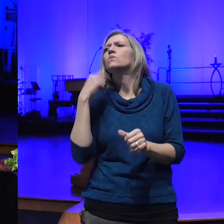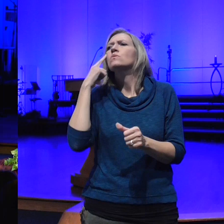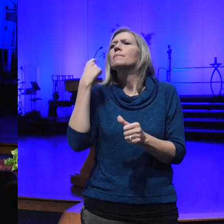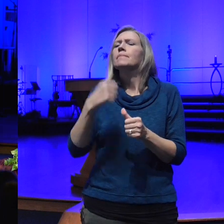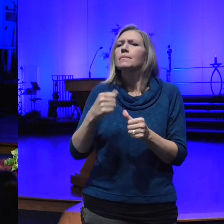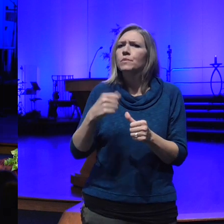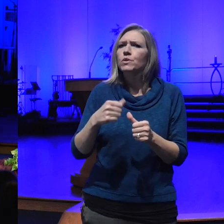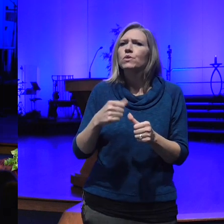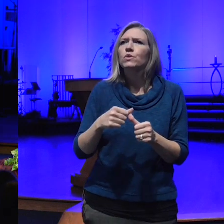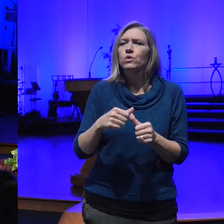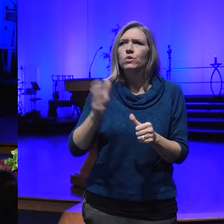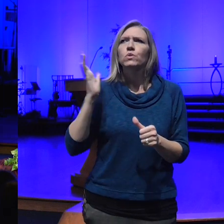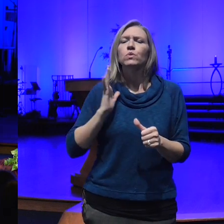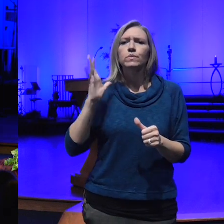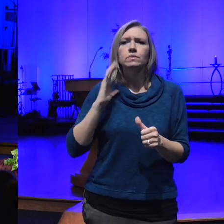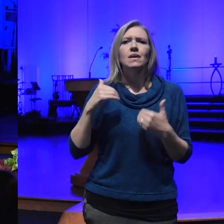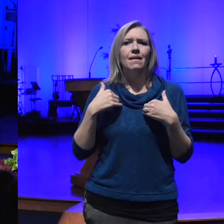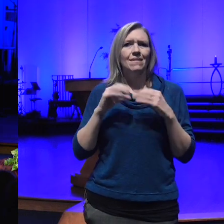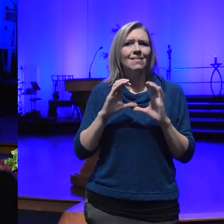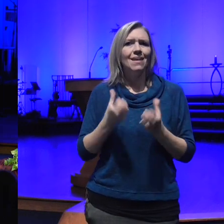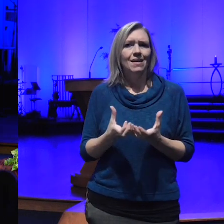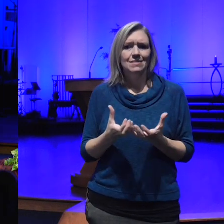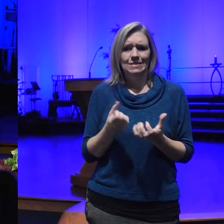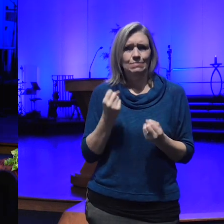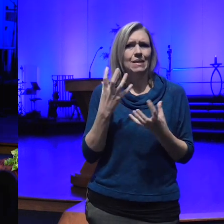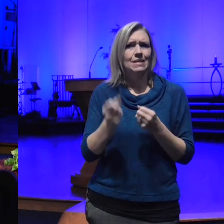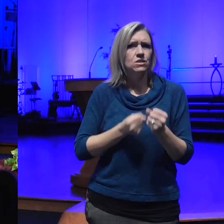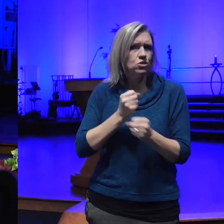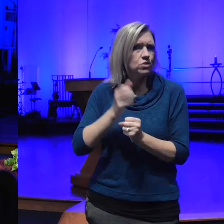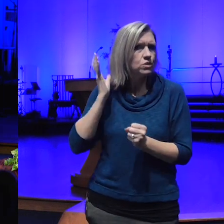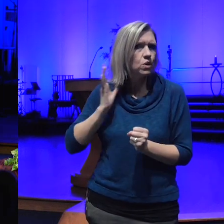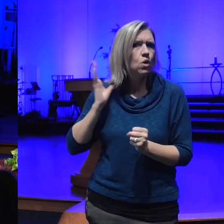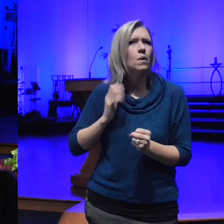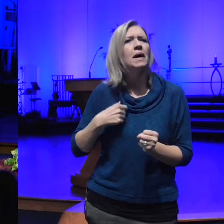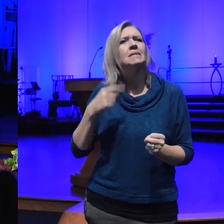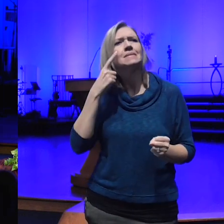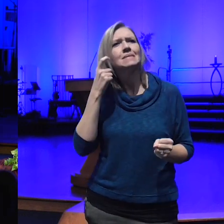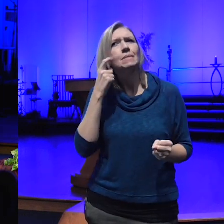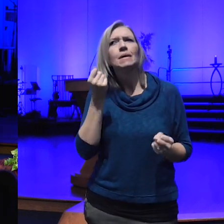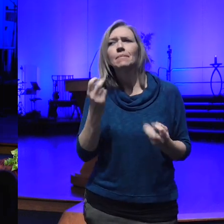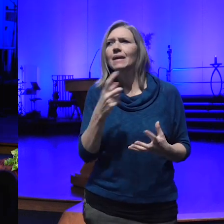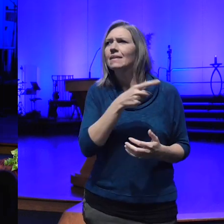of our classes years ago that I suspect many of you have probably heard before but I want